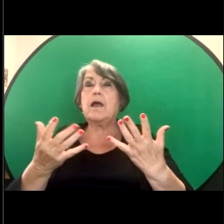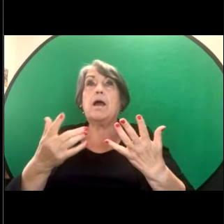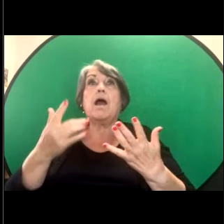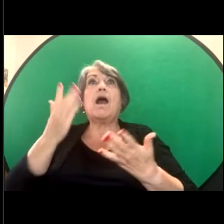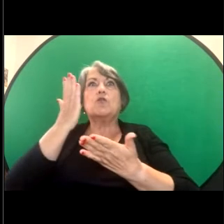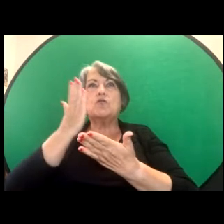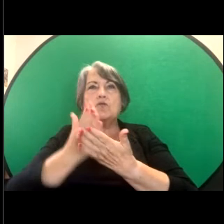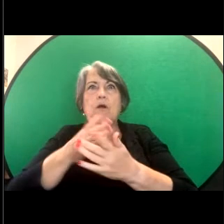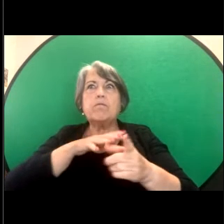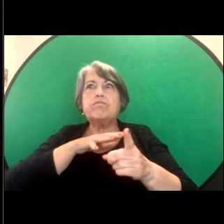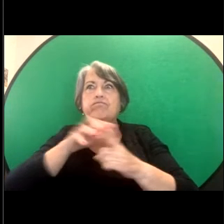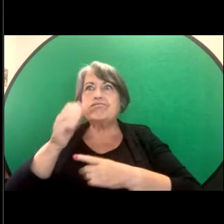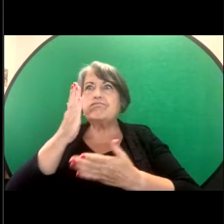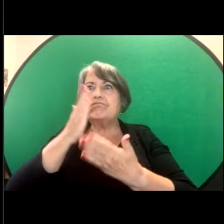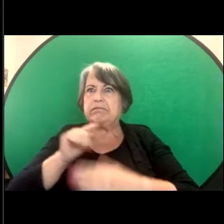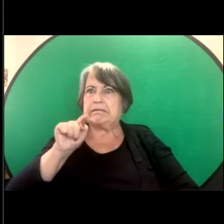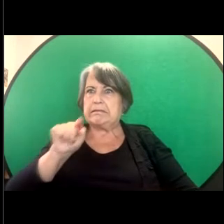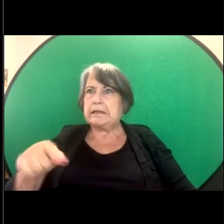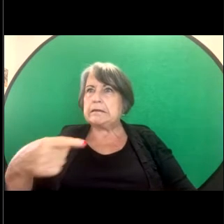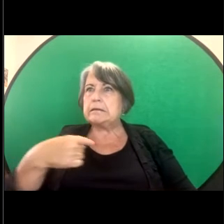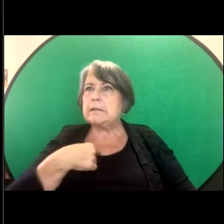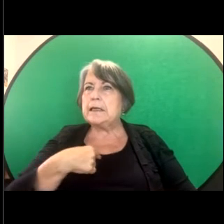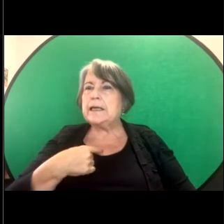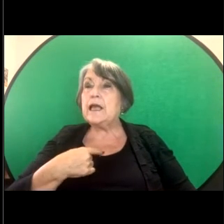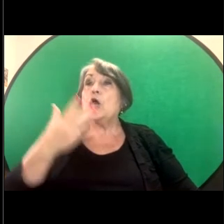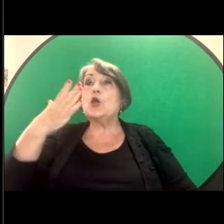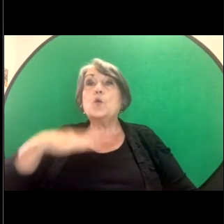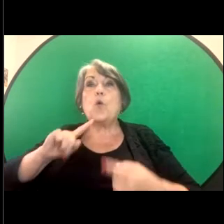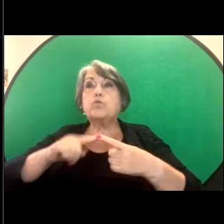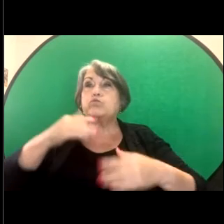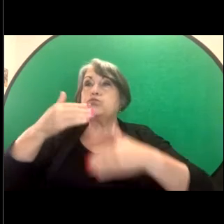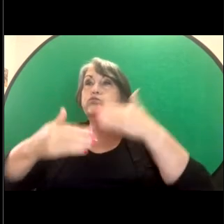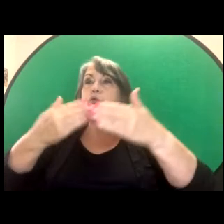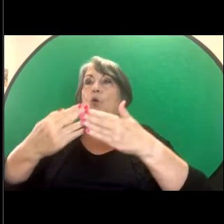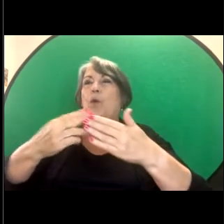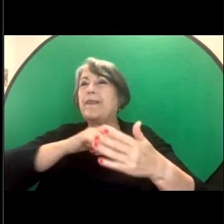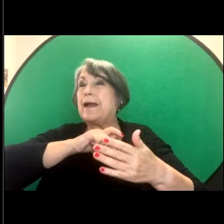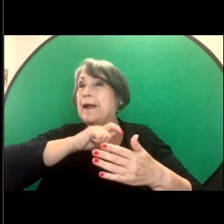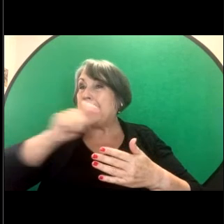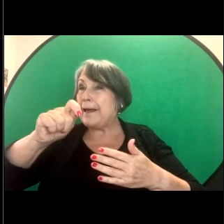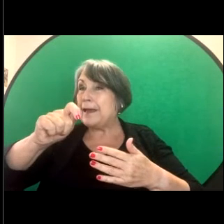case studies and want to go ahead with a case of sexual harassment but they have missed the